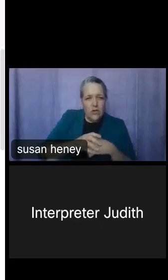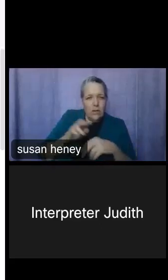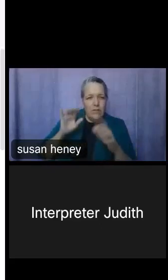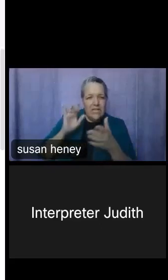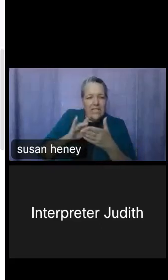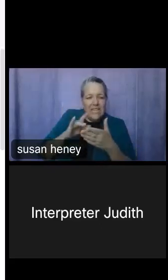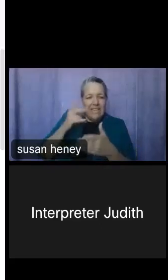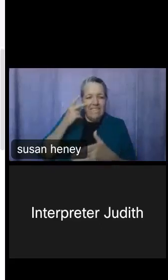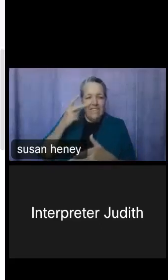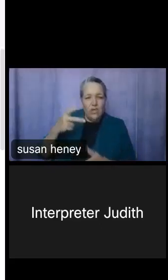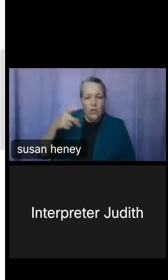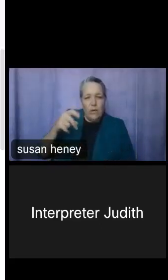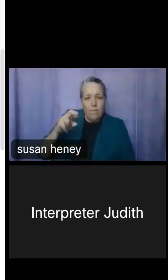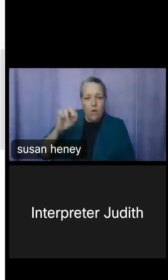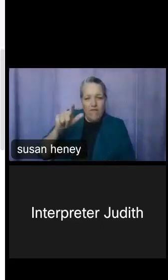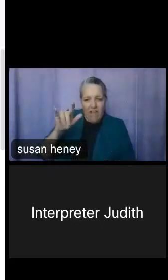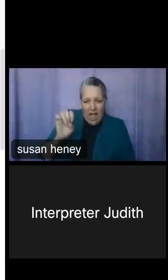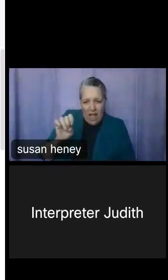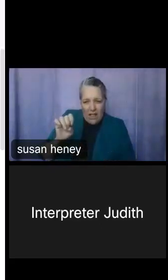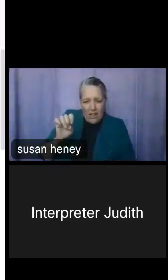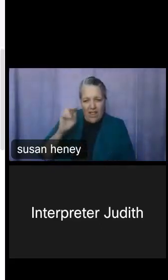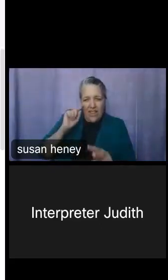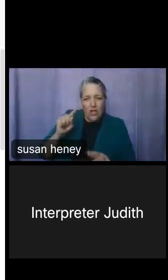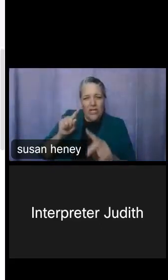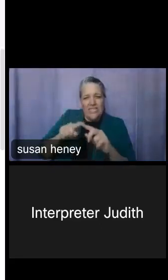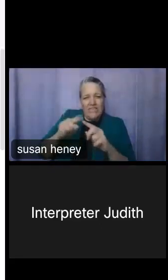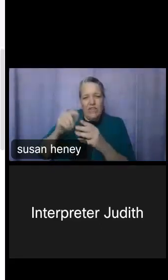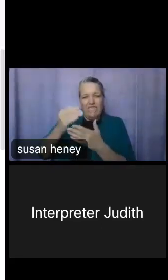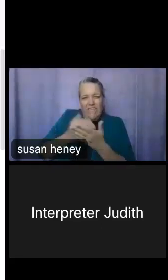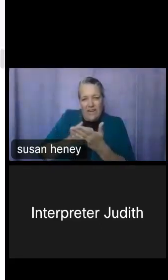and let's just take a look at some of the factors that make this particular neighborhood